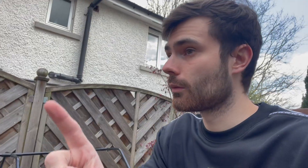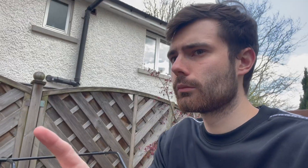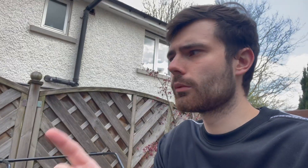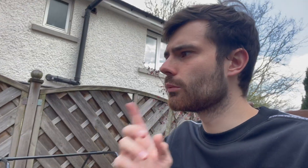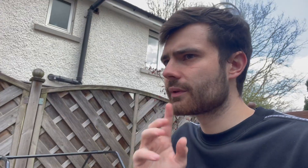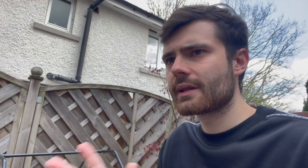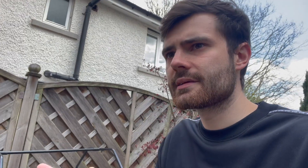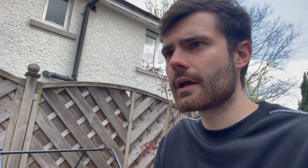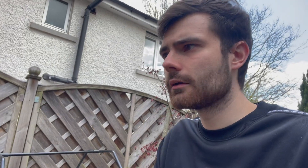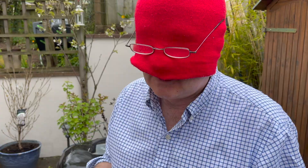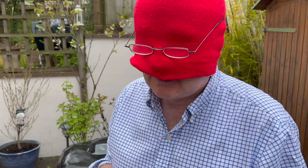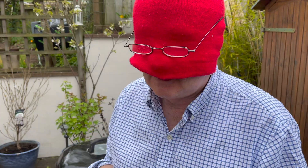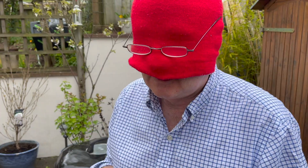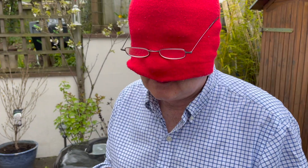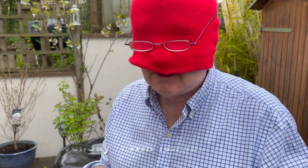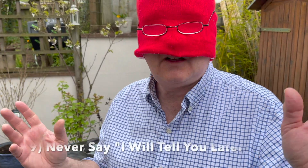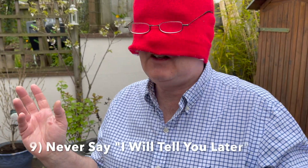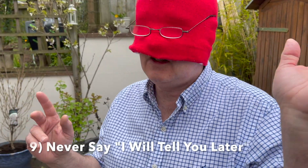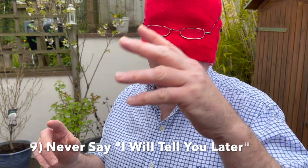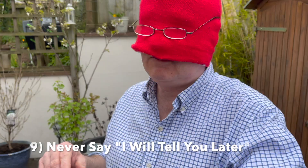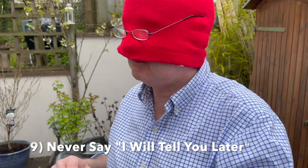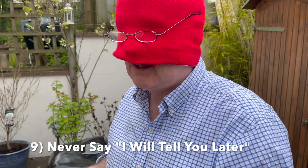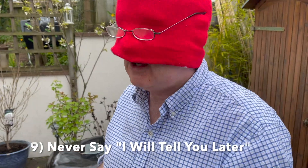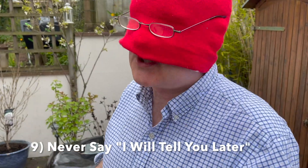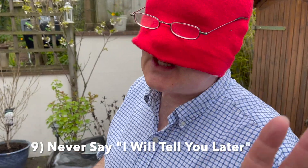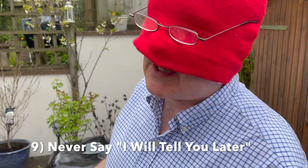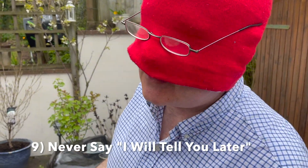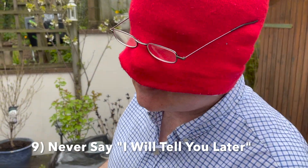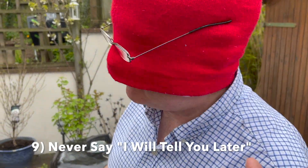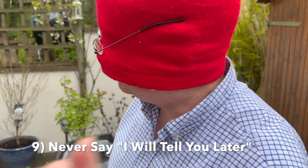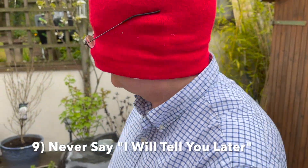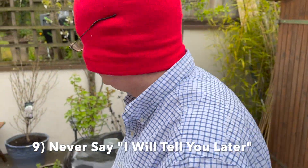What are they saying? Ahhh, I will tell you later.